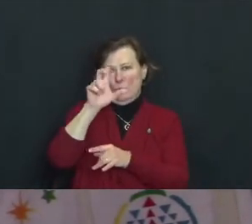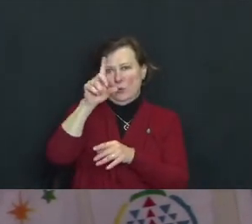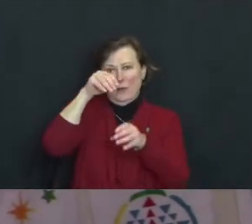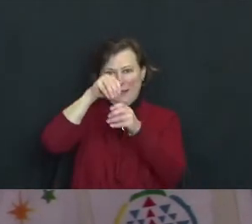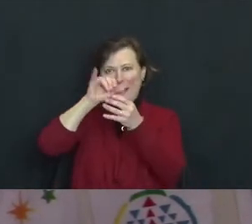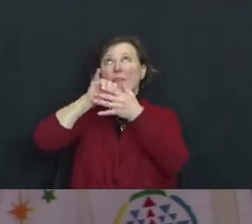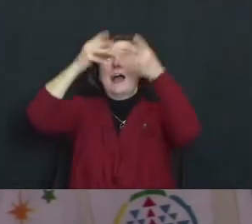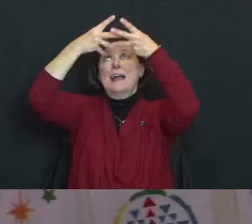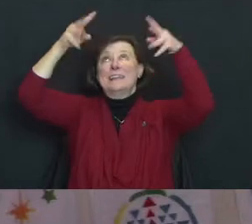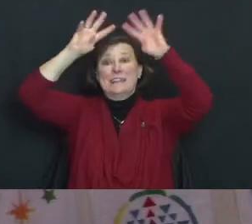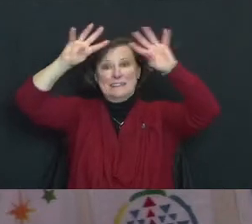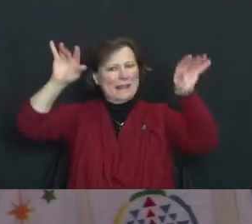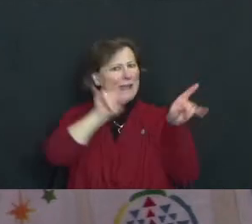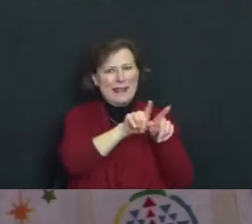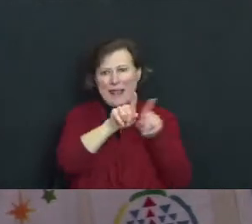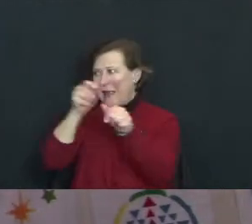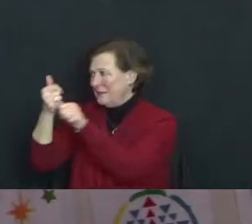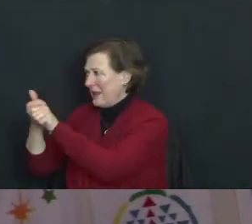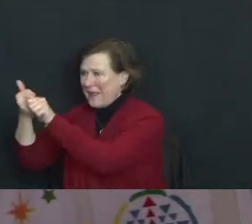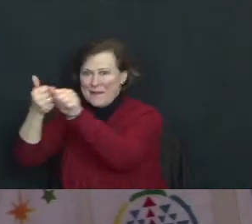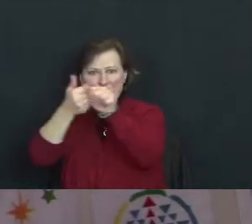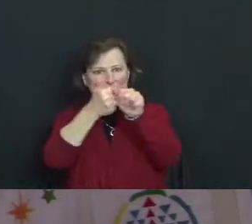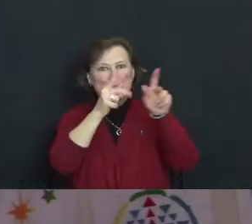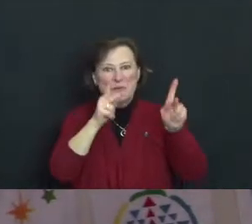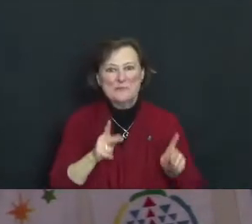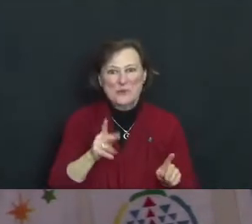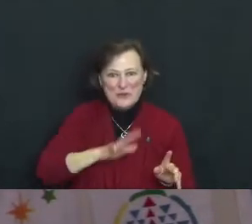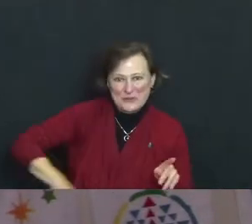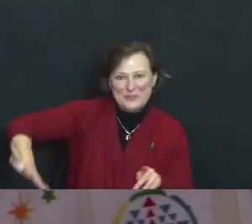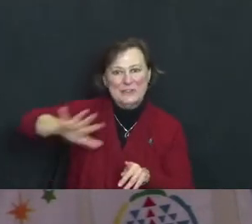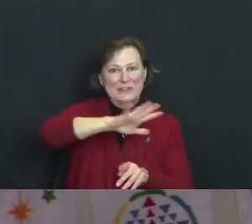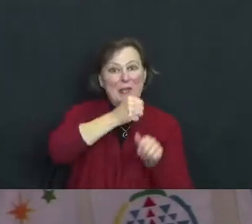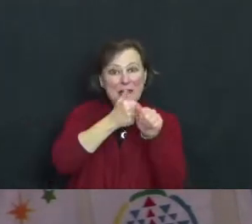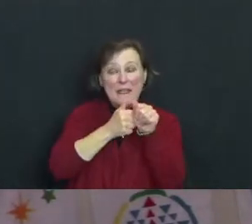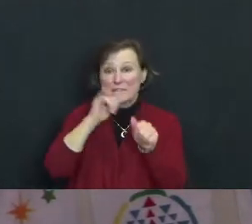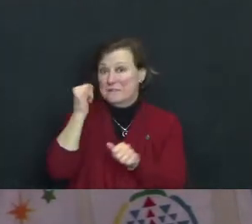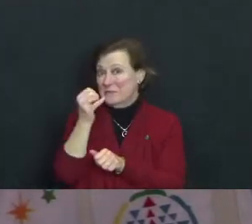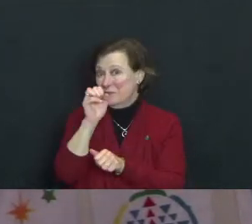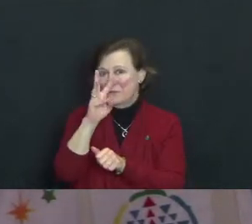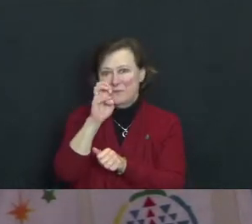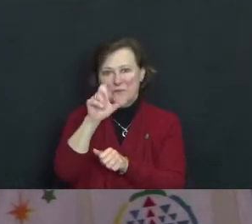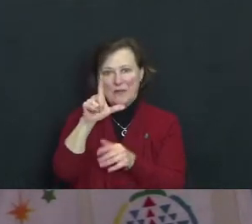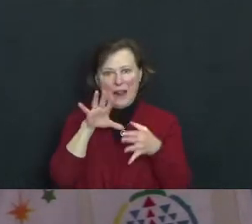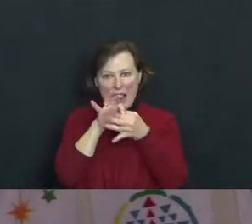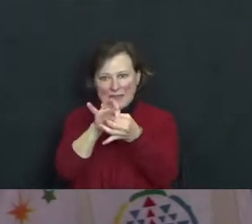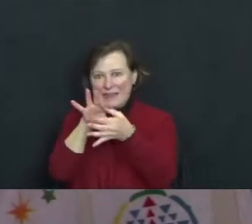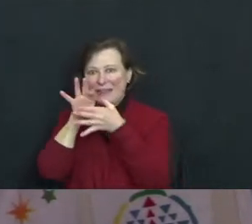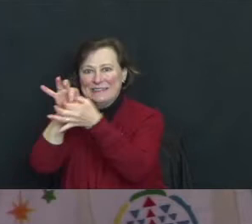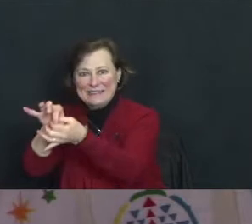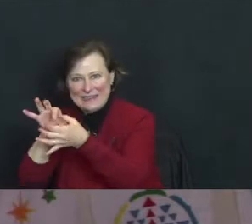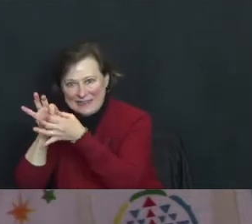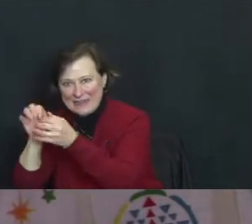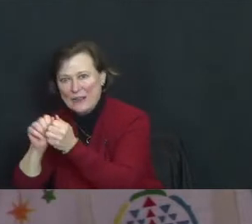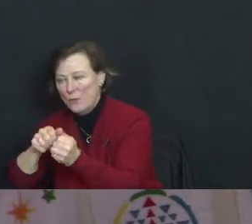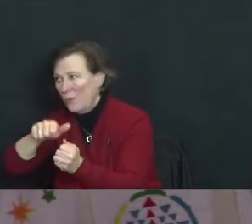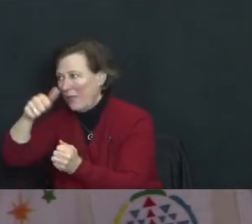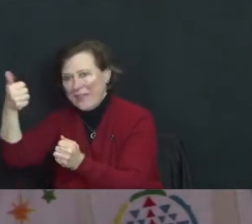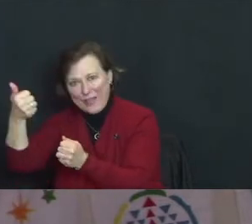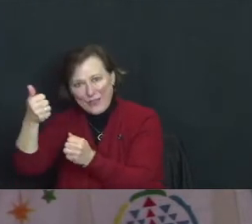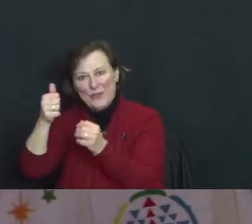person around you. Every jewel is connected with all of the other jewels in the net; every person is intimately